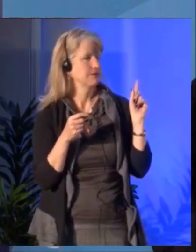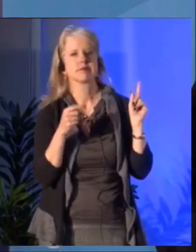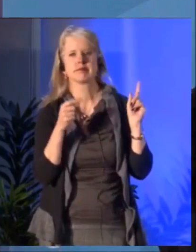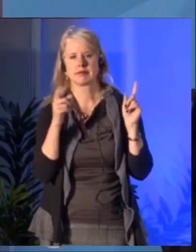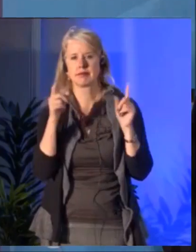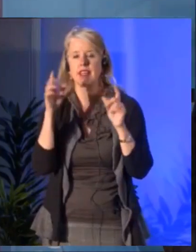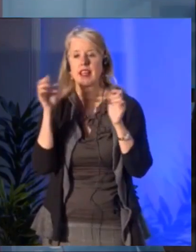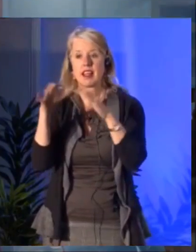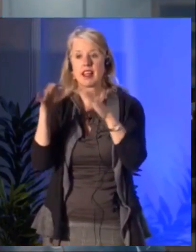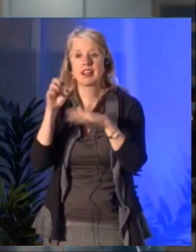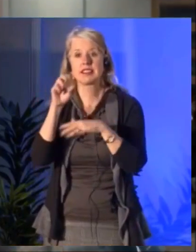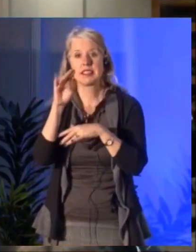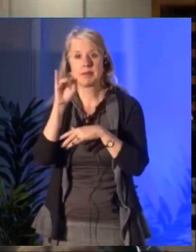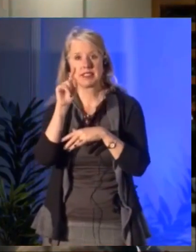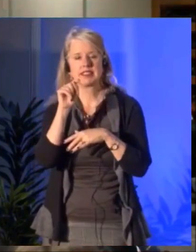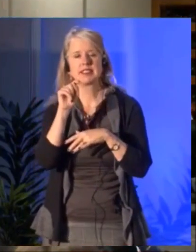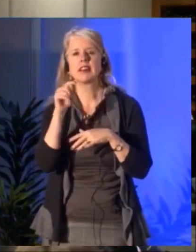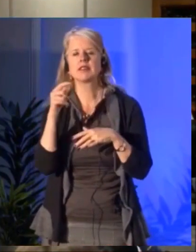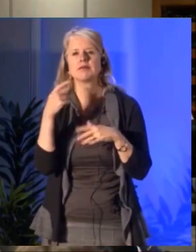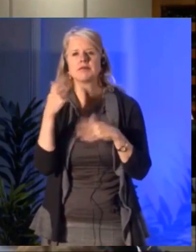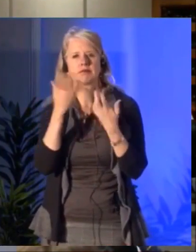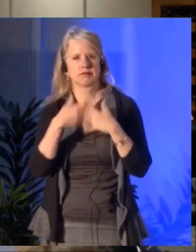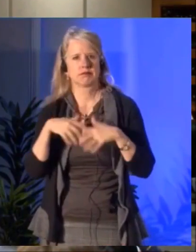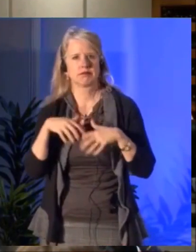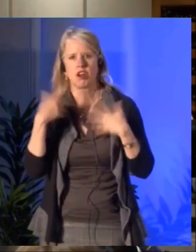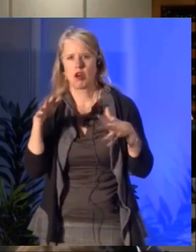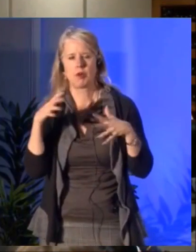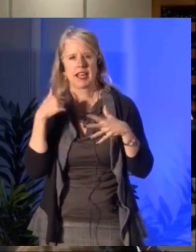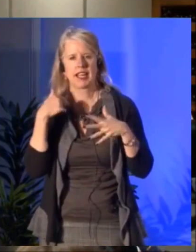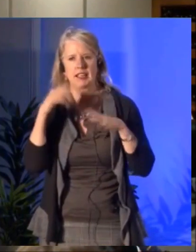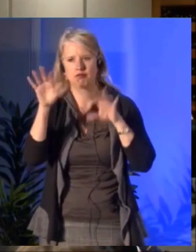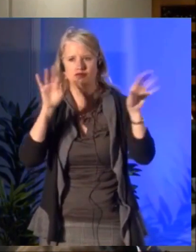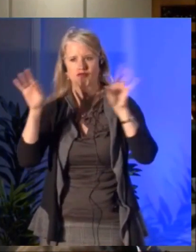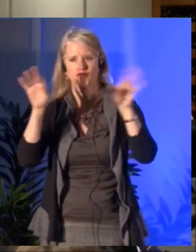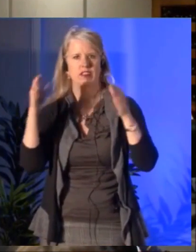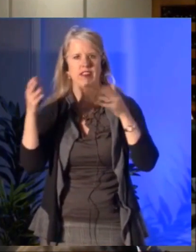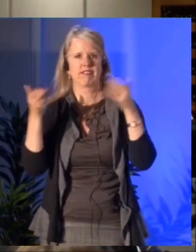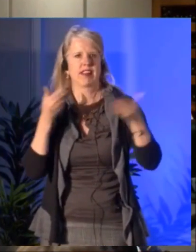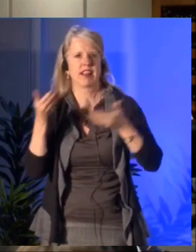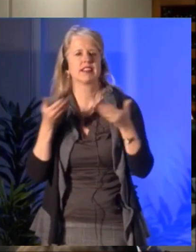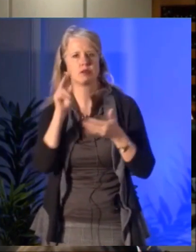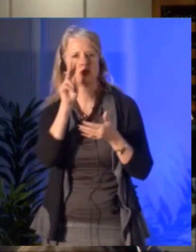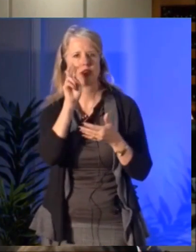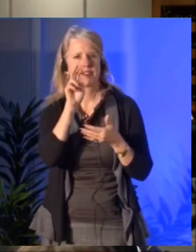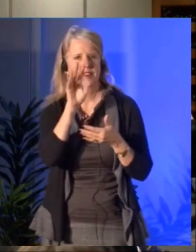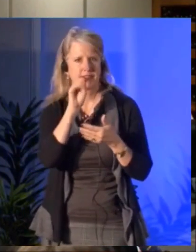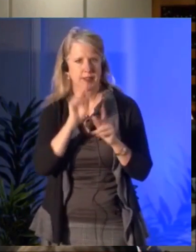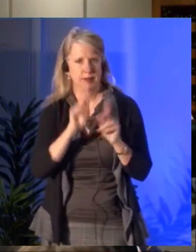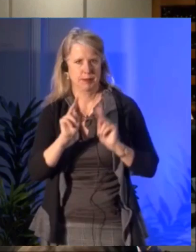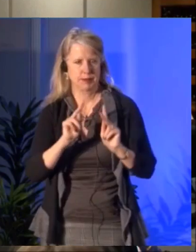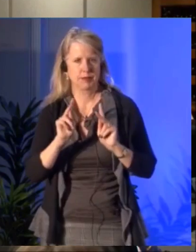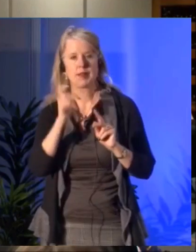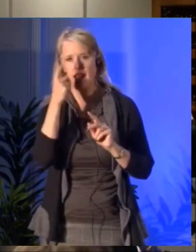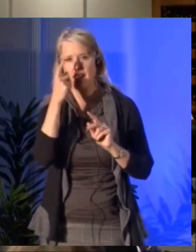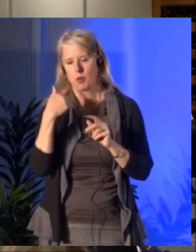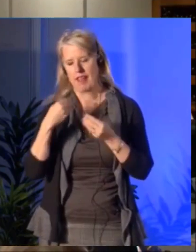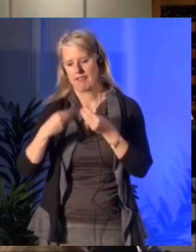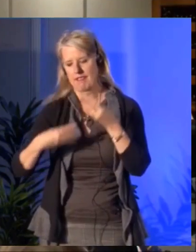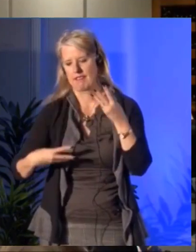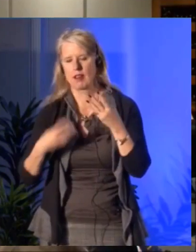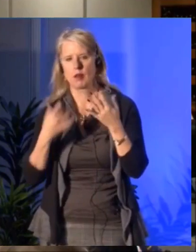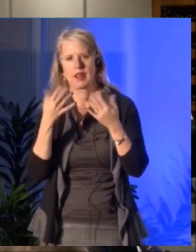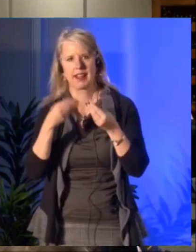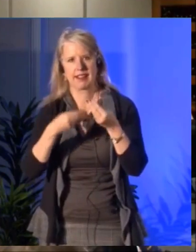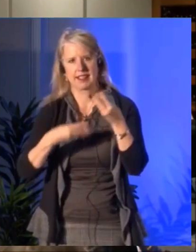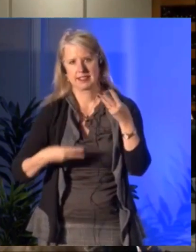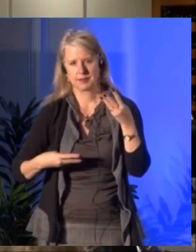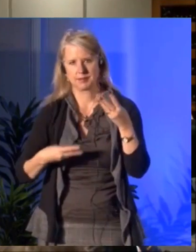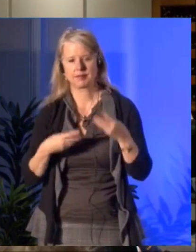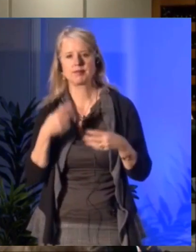My name is Michel, I have a great idea.